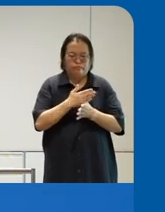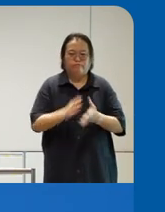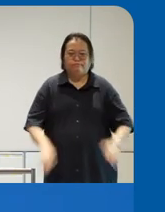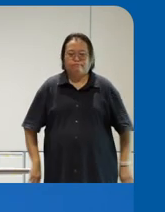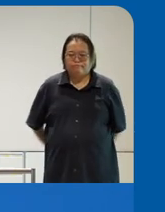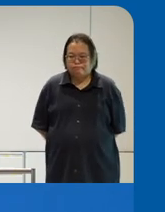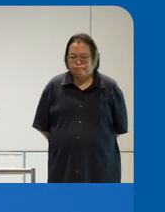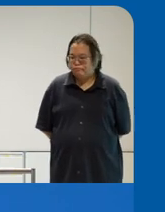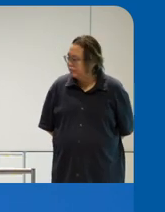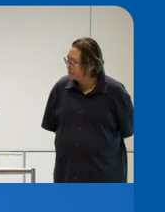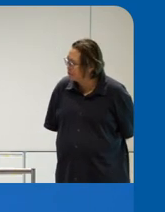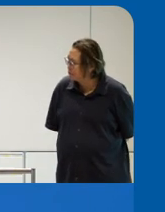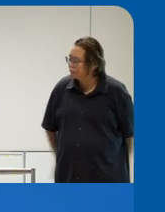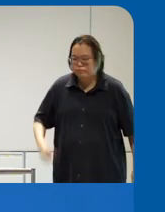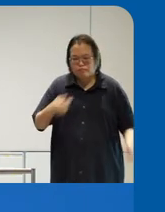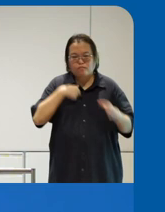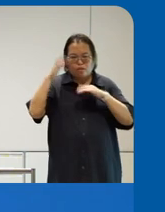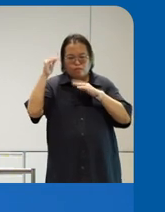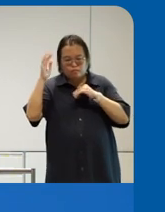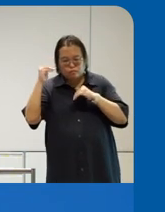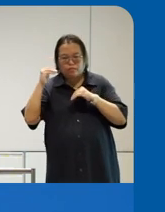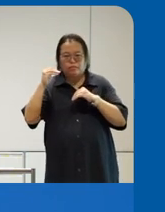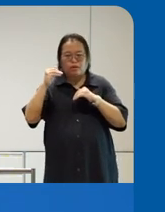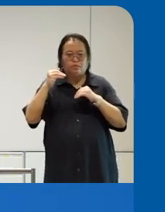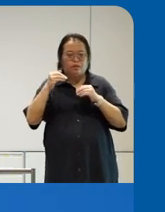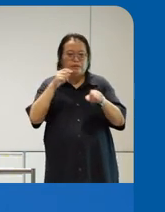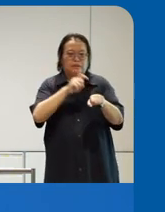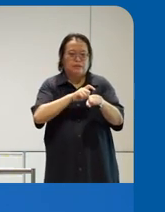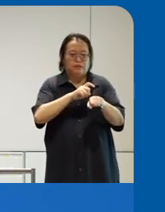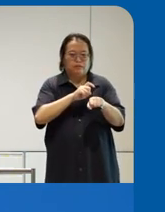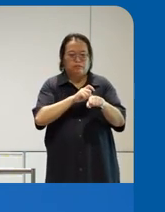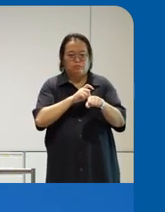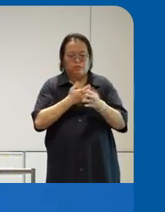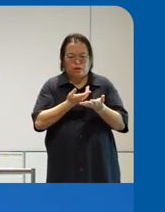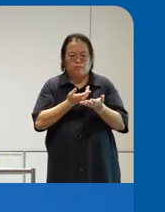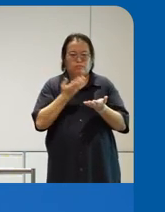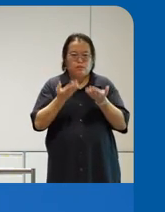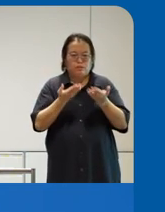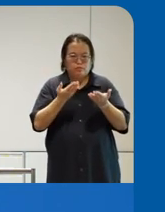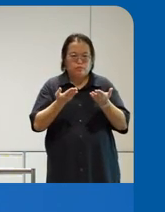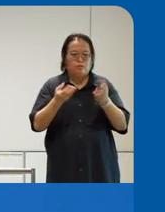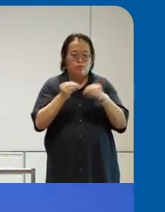I think I will hopefully there will be time to C quue this in again at the end of the panel uh I